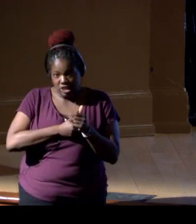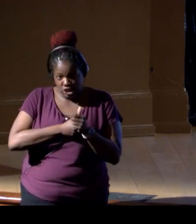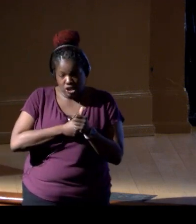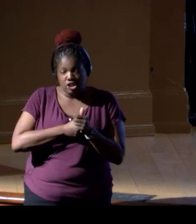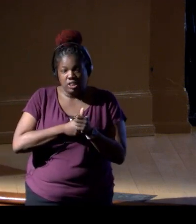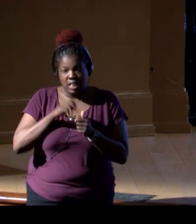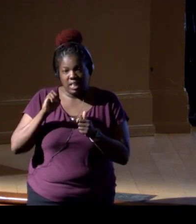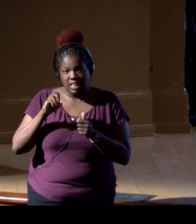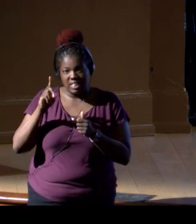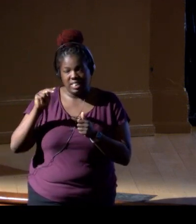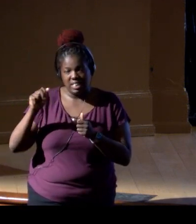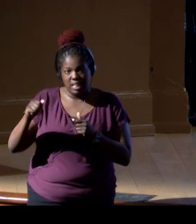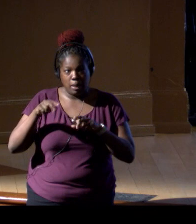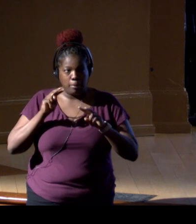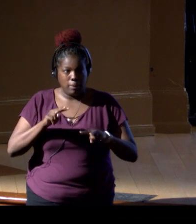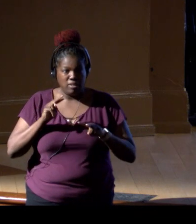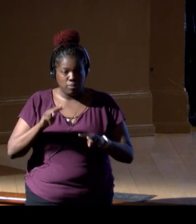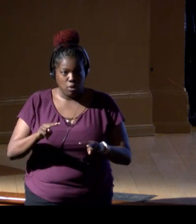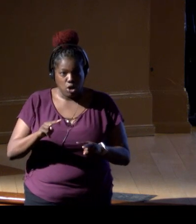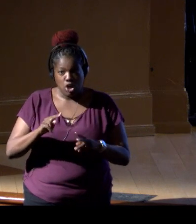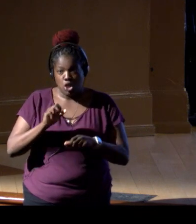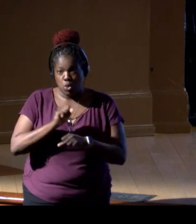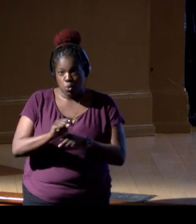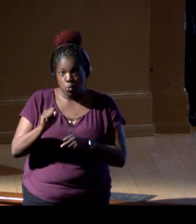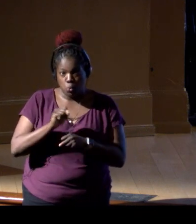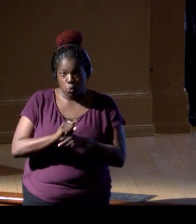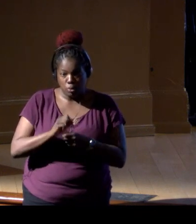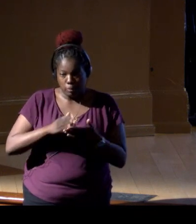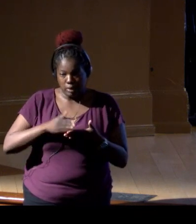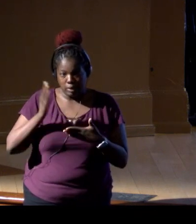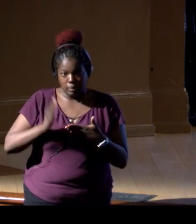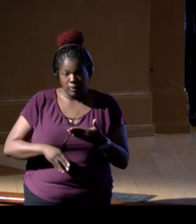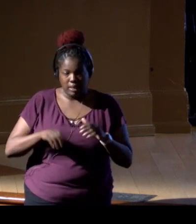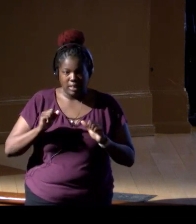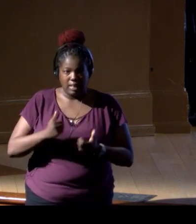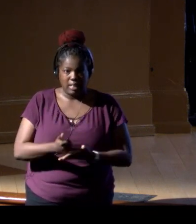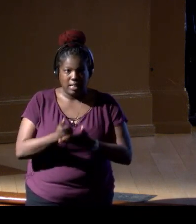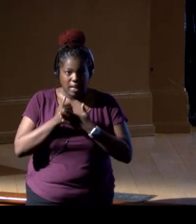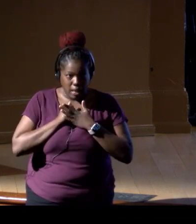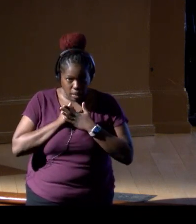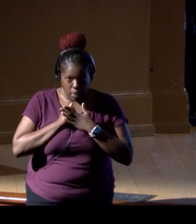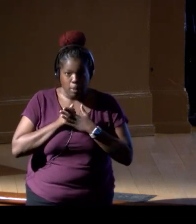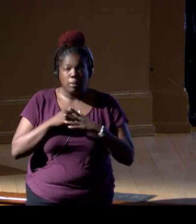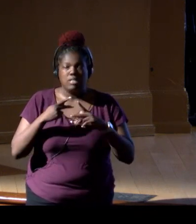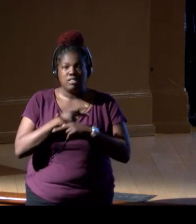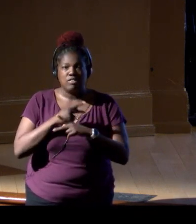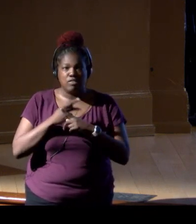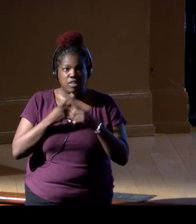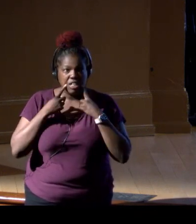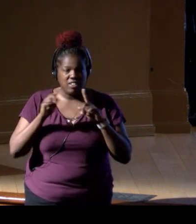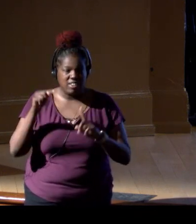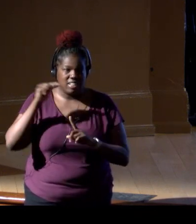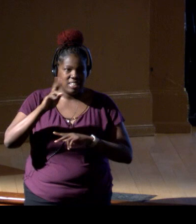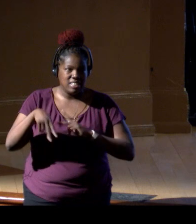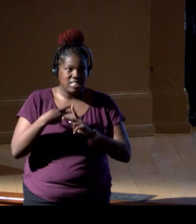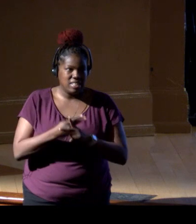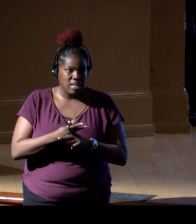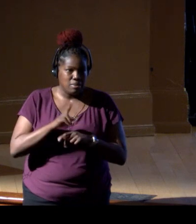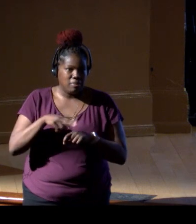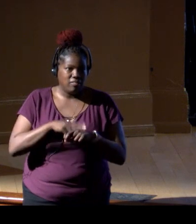eDNA monitoring and the novel work being completed can really help assess the effectiveness of these types of nature-based solutions,